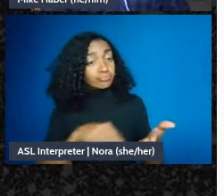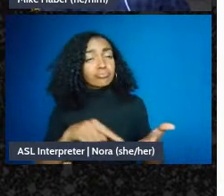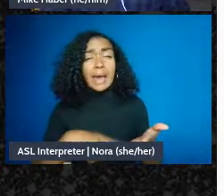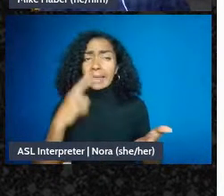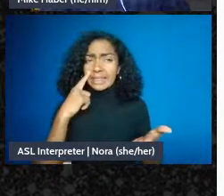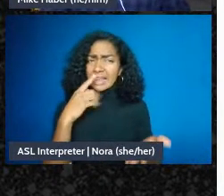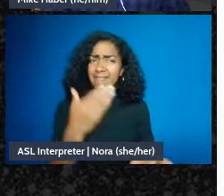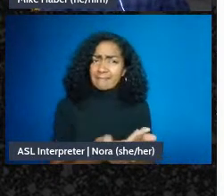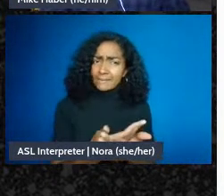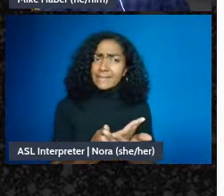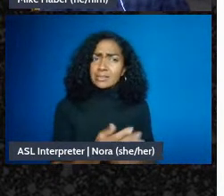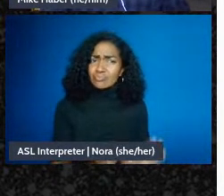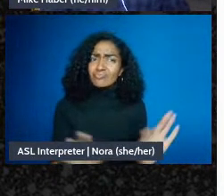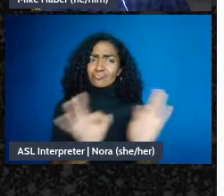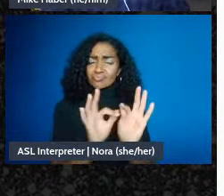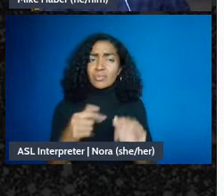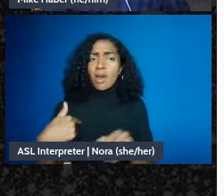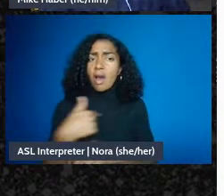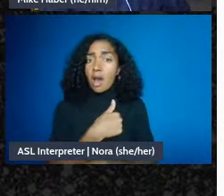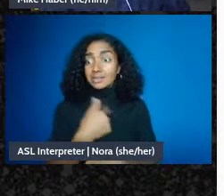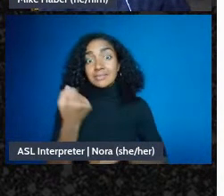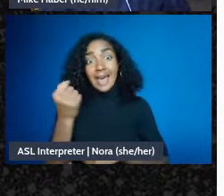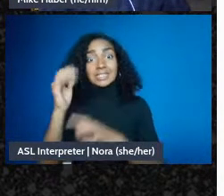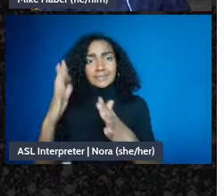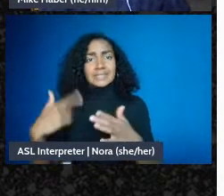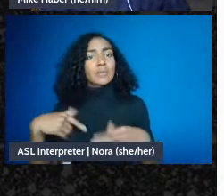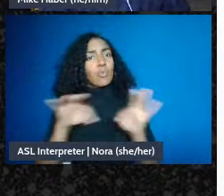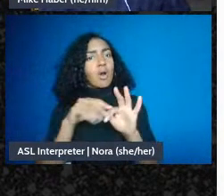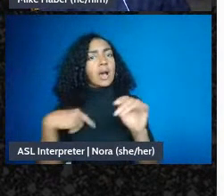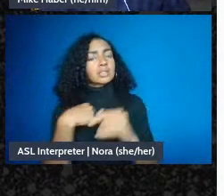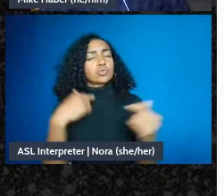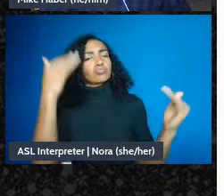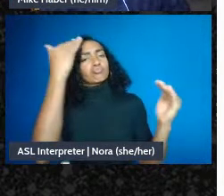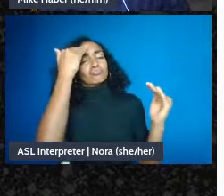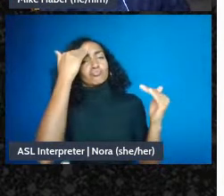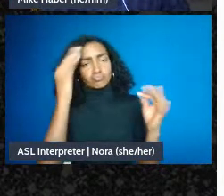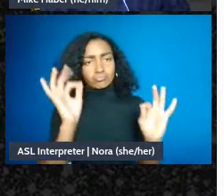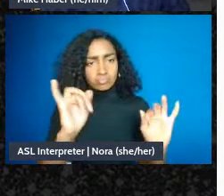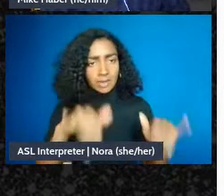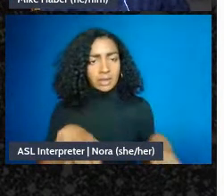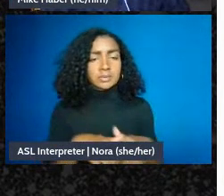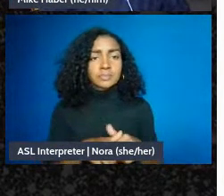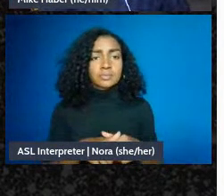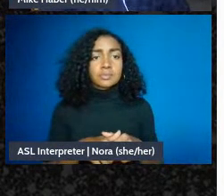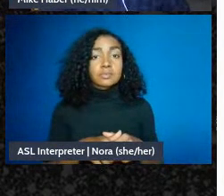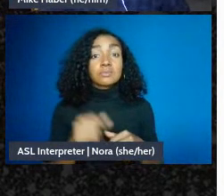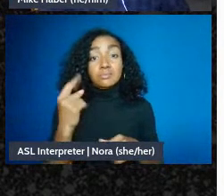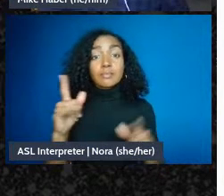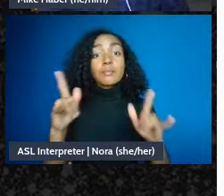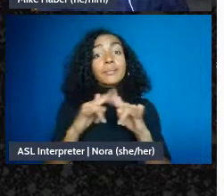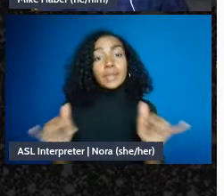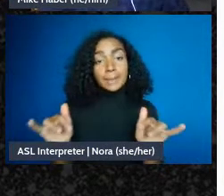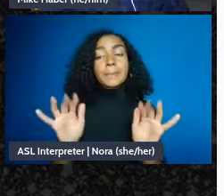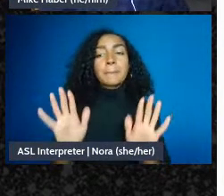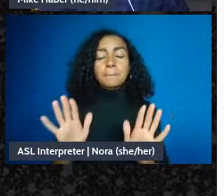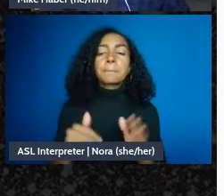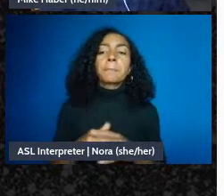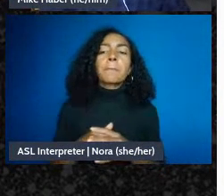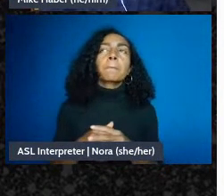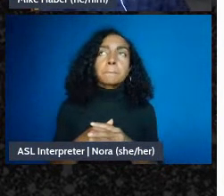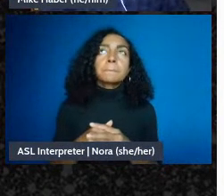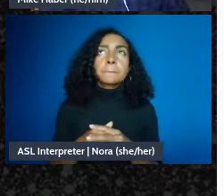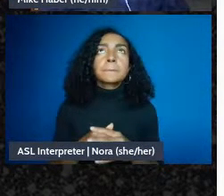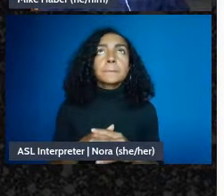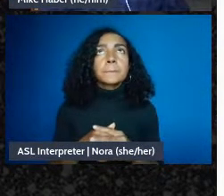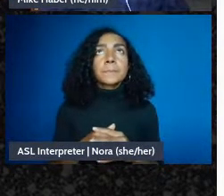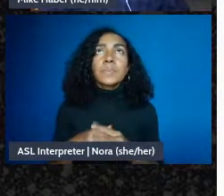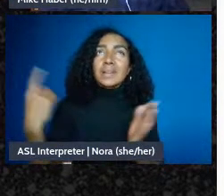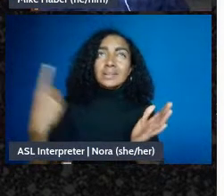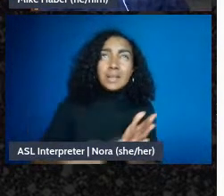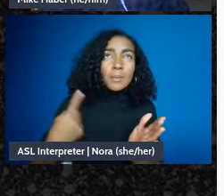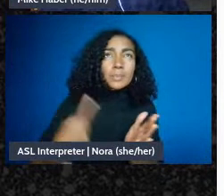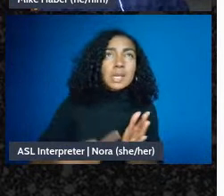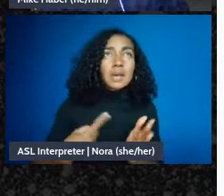and important for us as activists, but I also think that there's a tendency to not fully digest